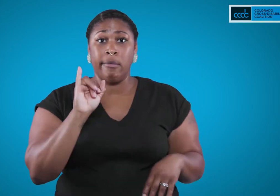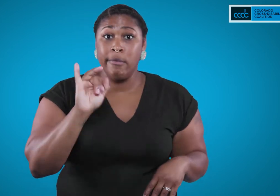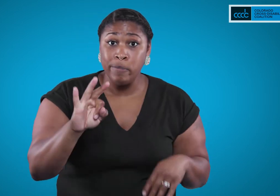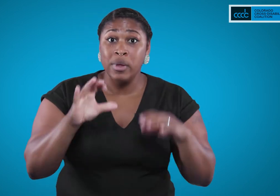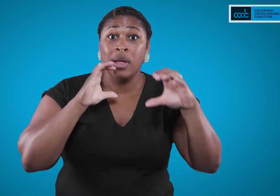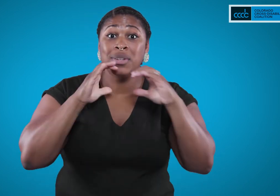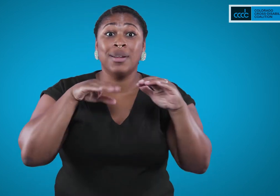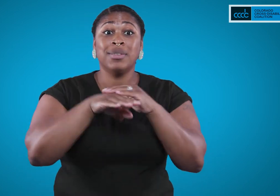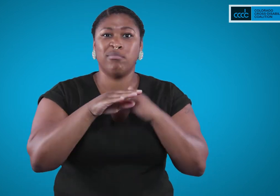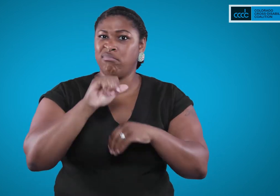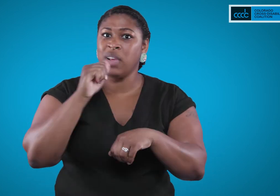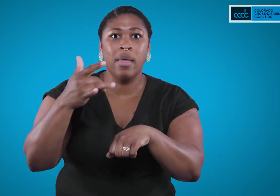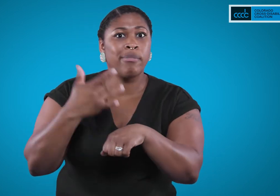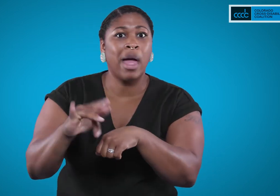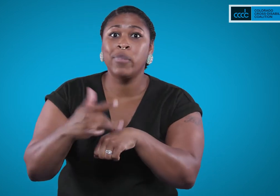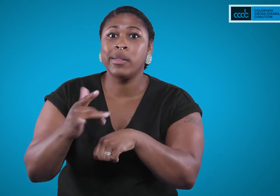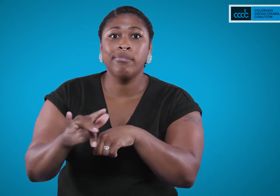when effective communication access is not available.